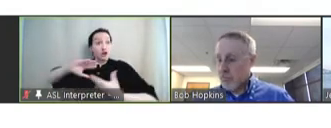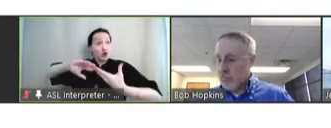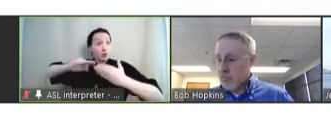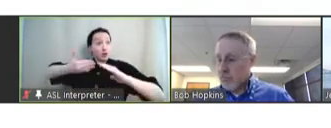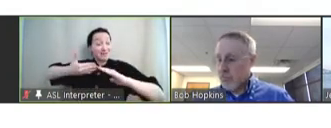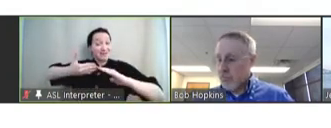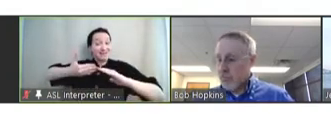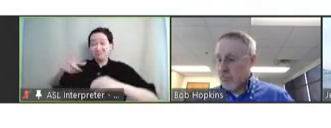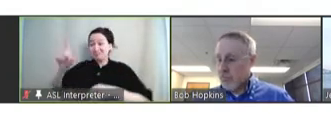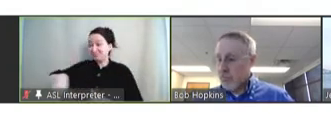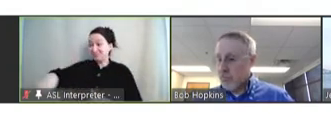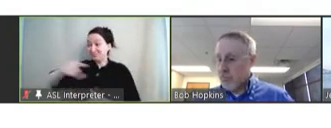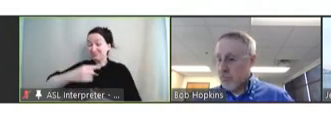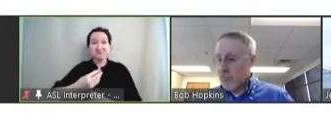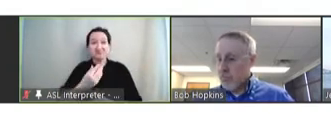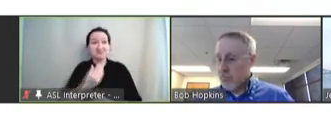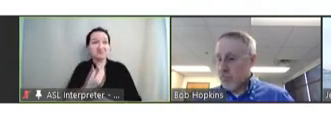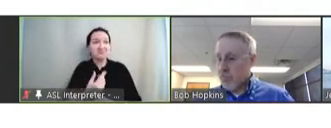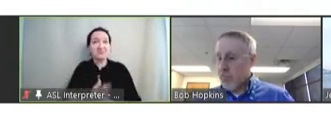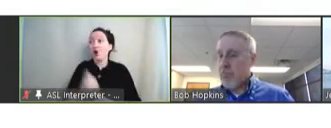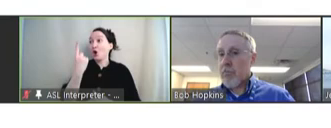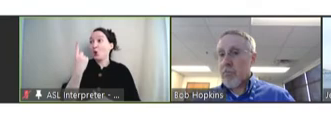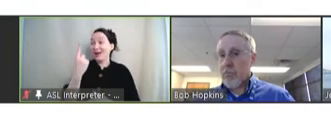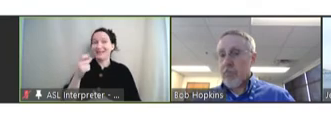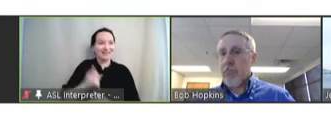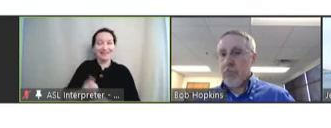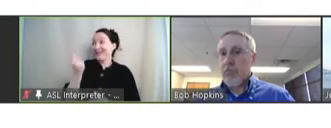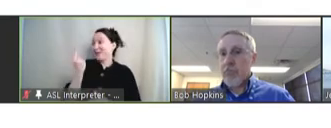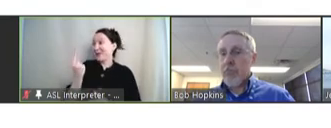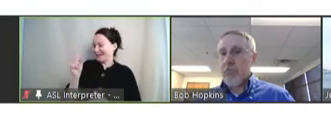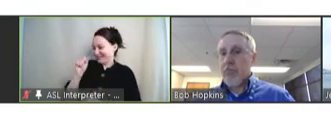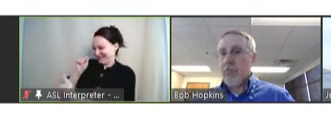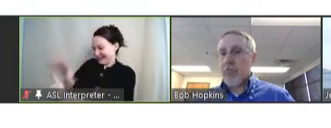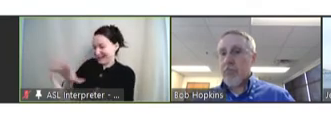necessarily want us to come with one thing at a time, you know. Even during COVID we heard,